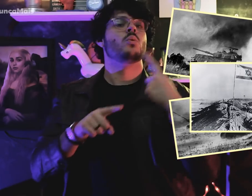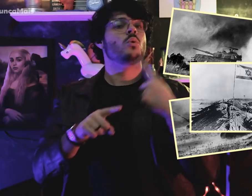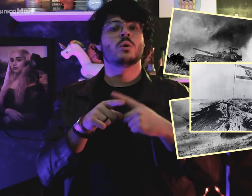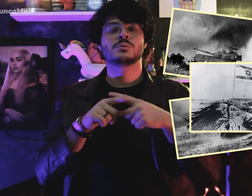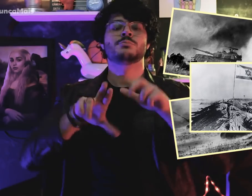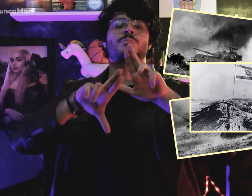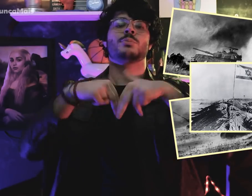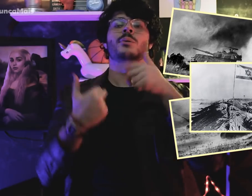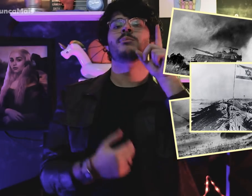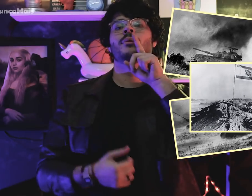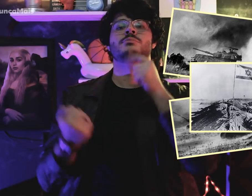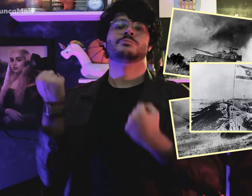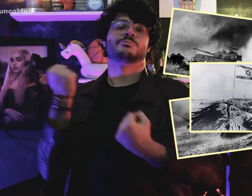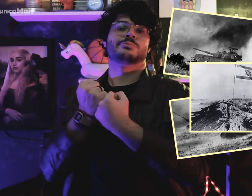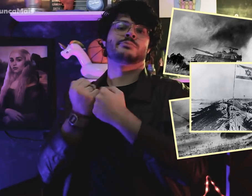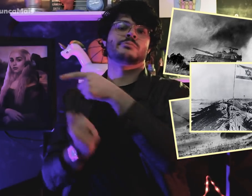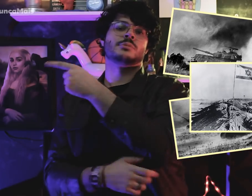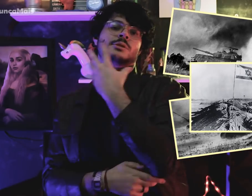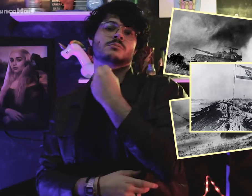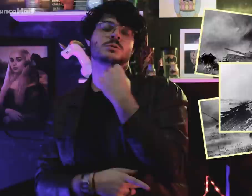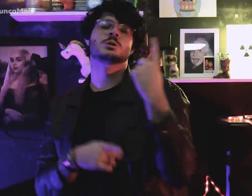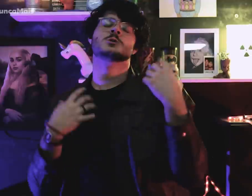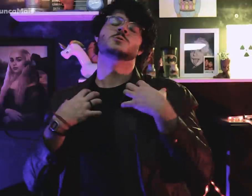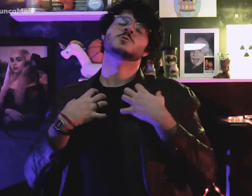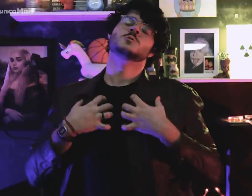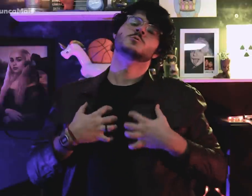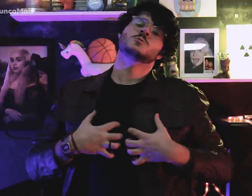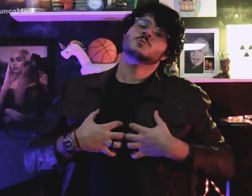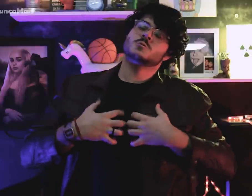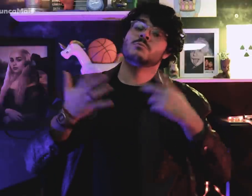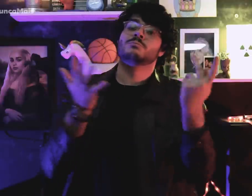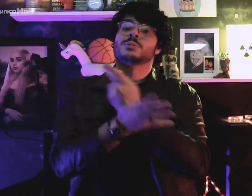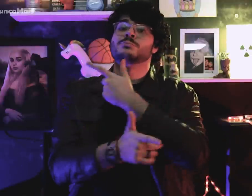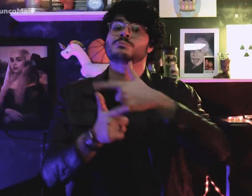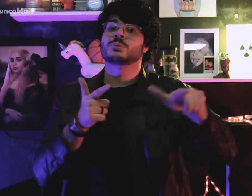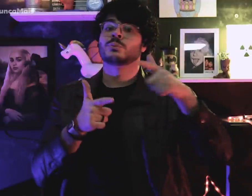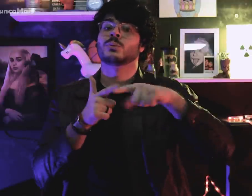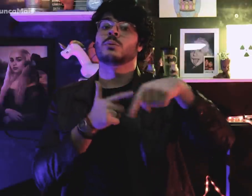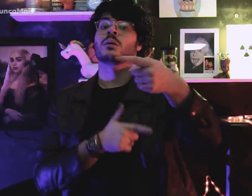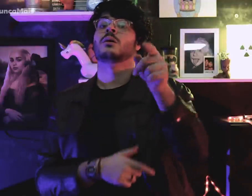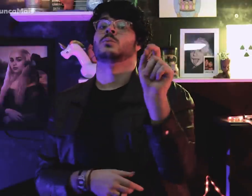que boicotaram os EUA e a Europa gerando consequências, como,